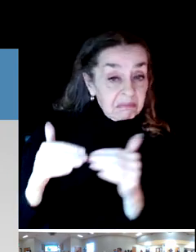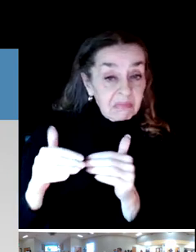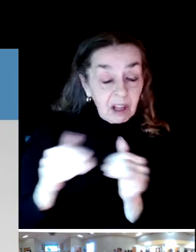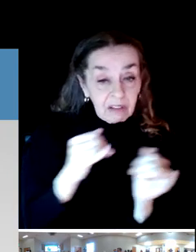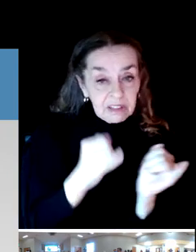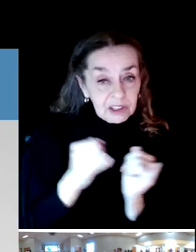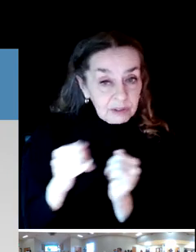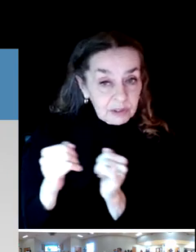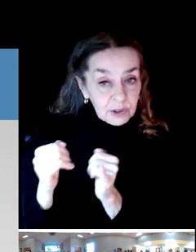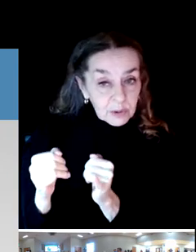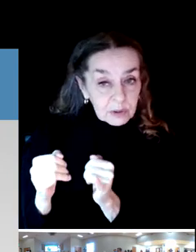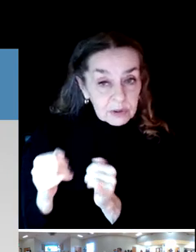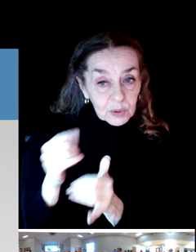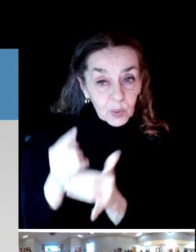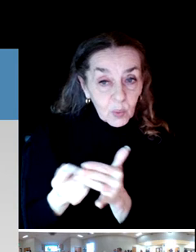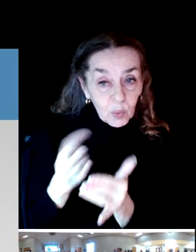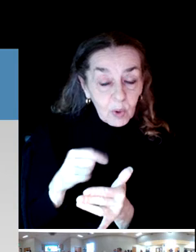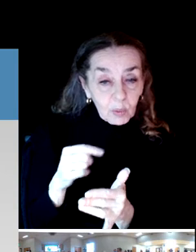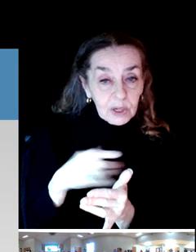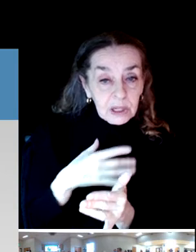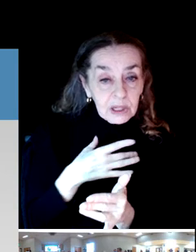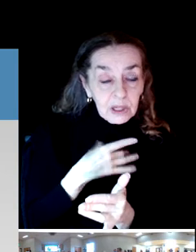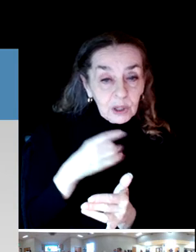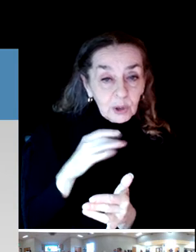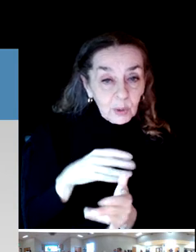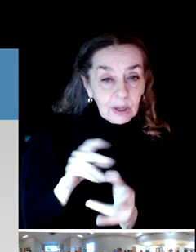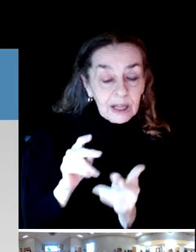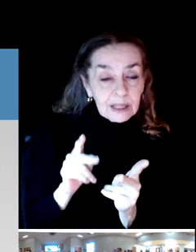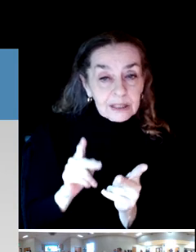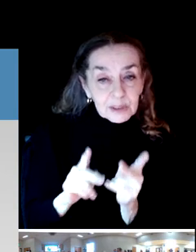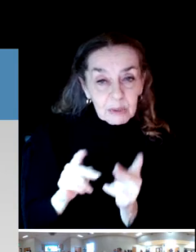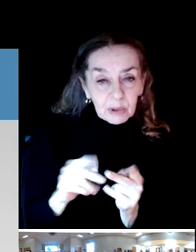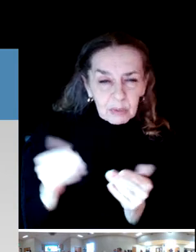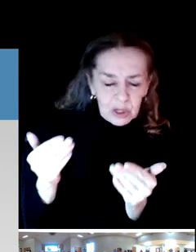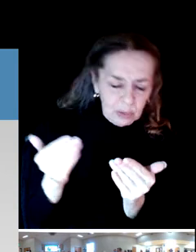we don't want is a majority of people to be brand new to the district or even for that